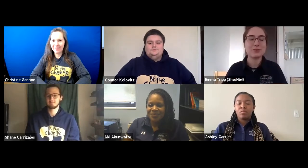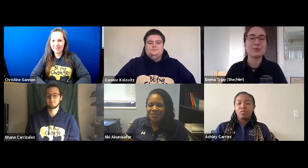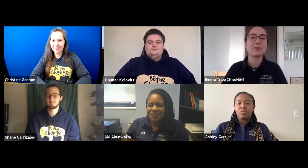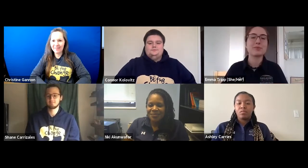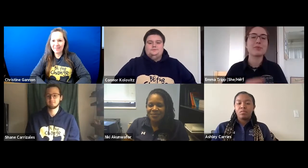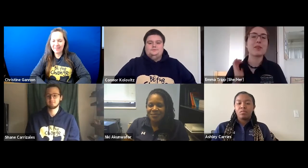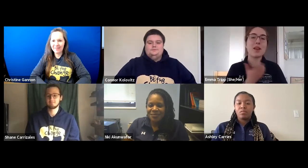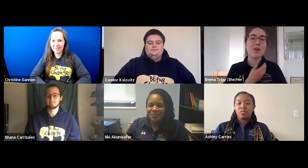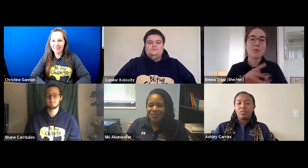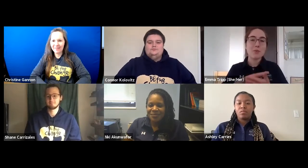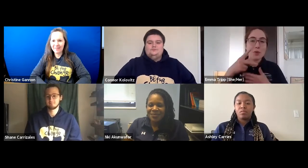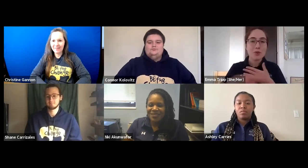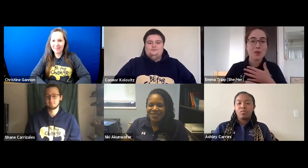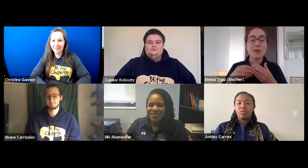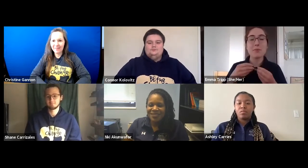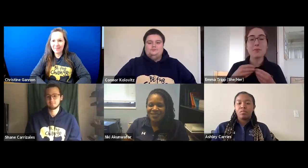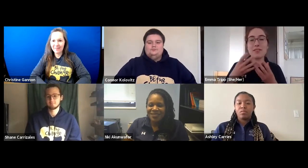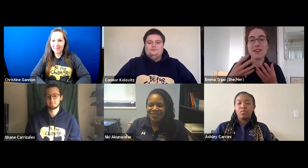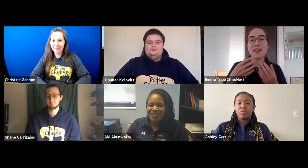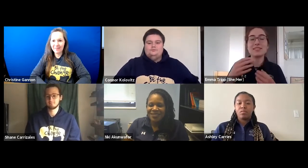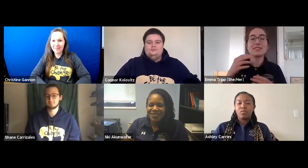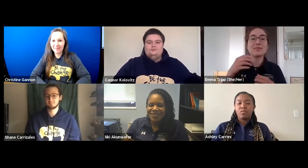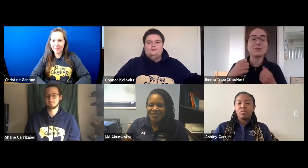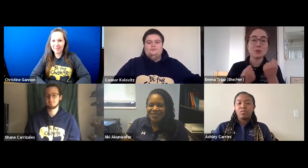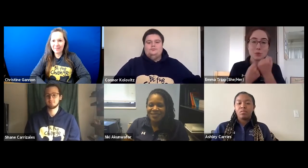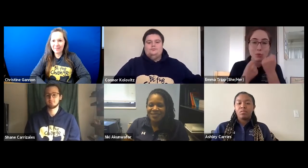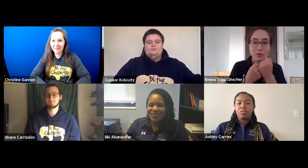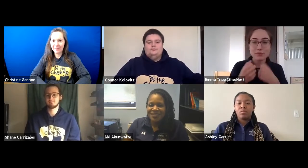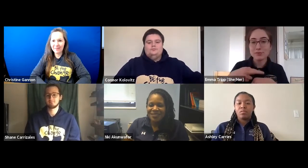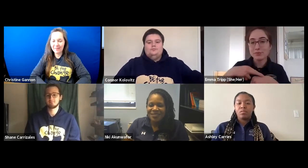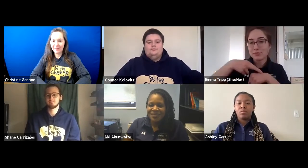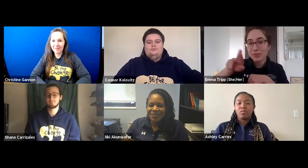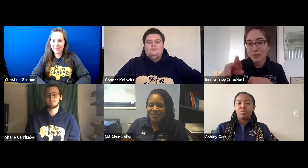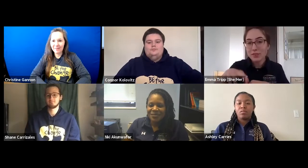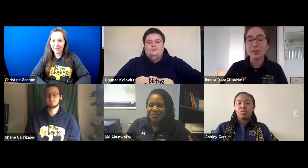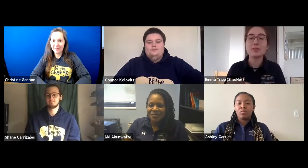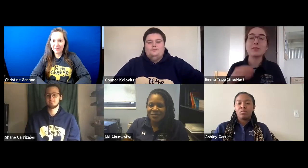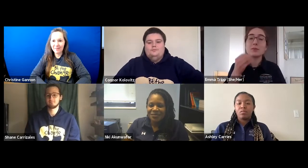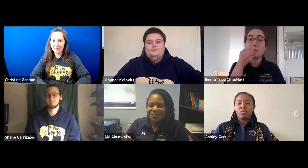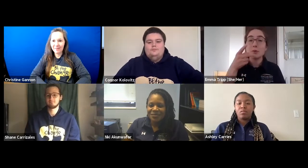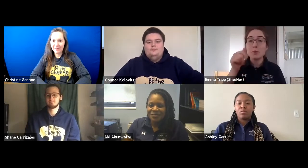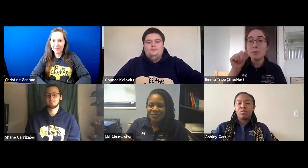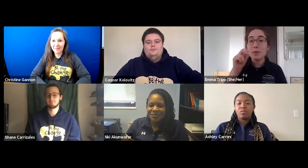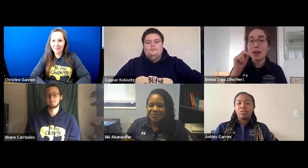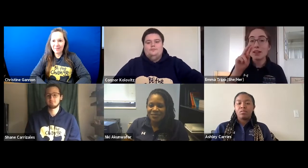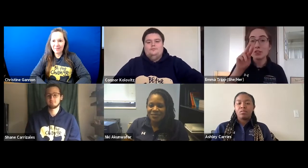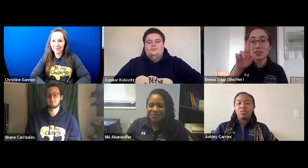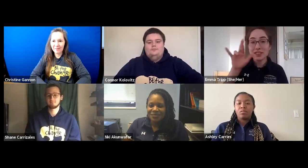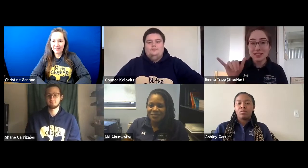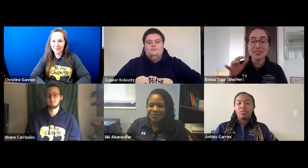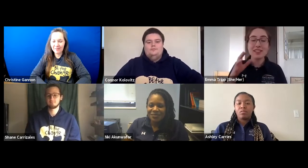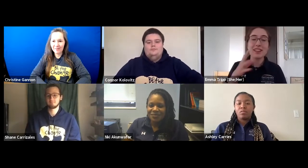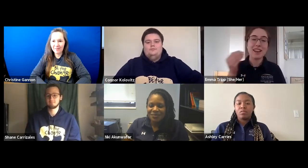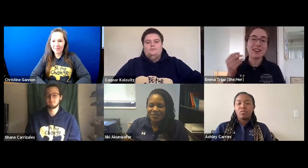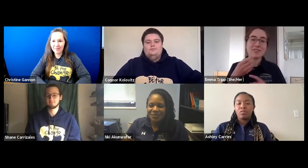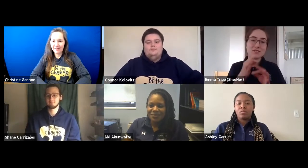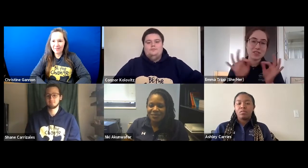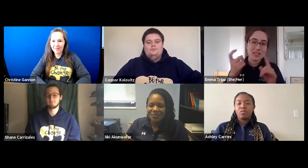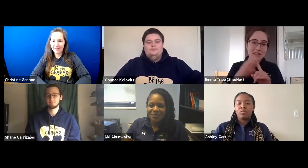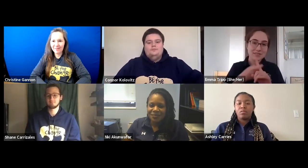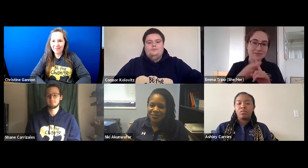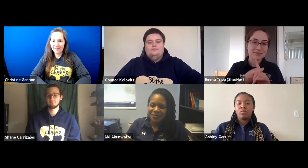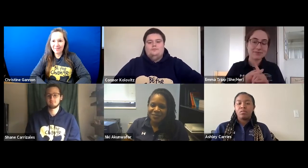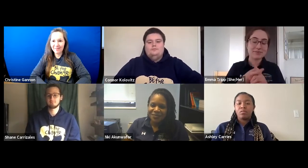Our program provides support, referrals, food pantry services, and free condoms.